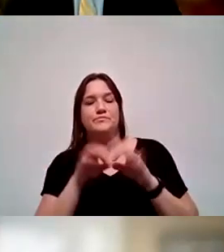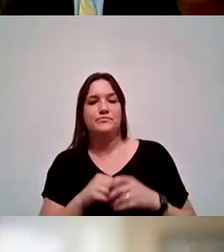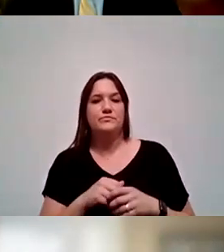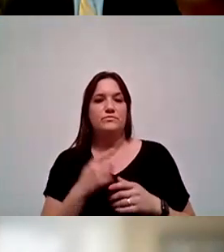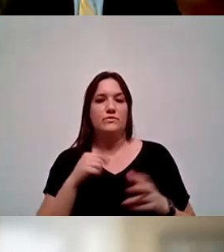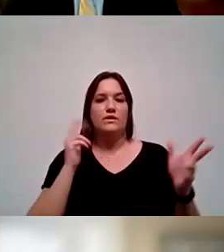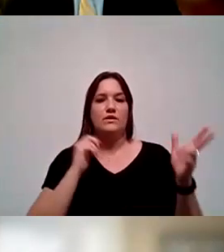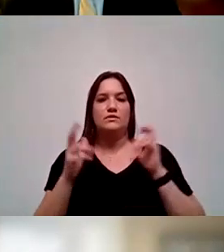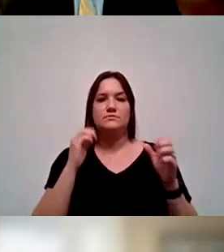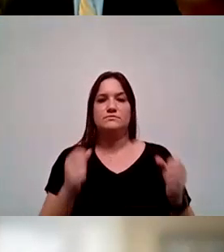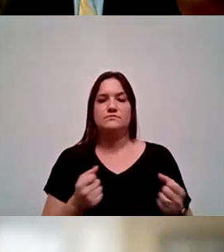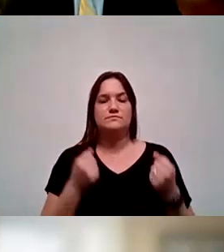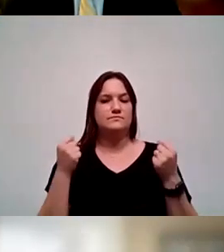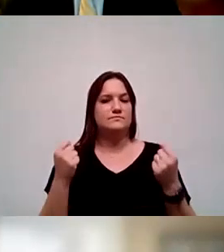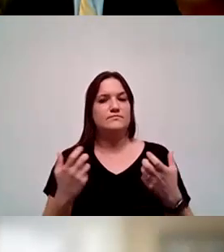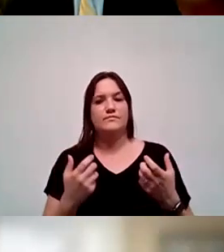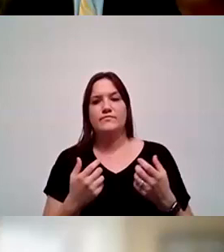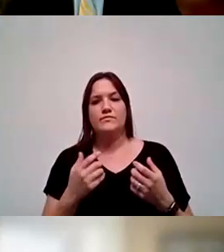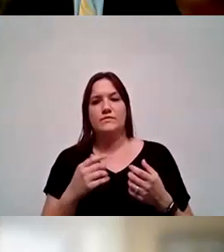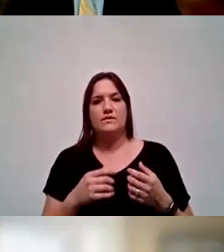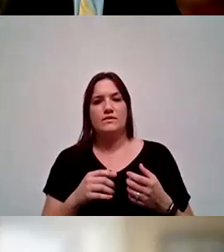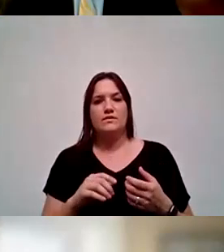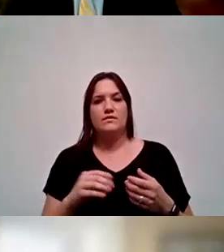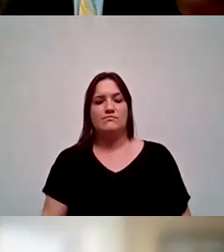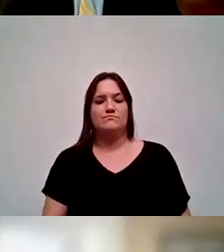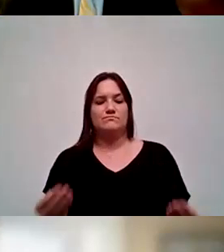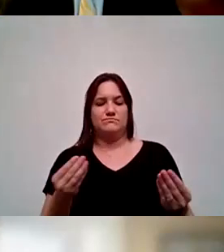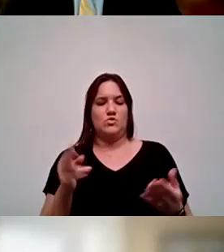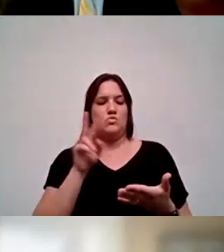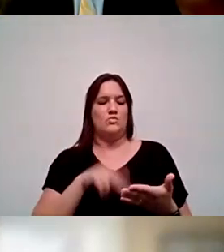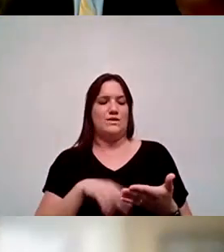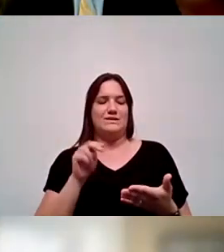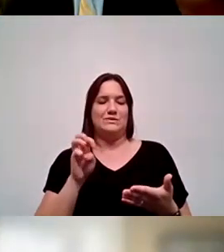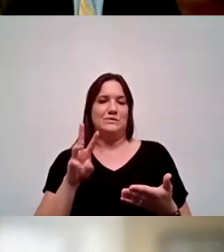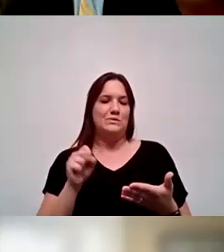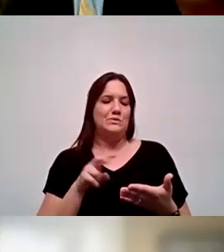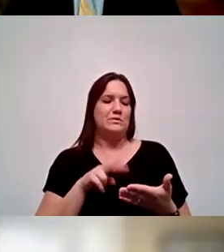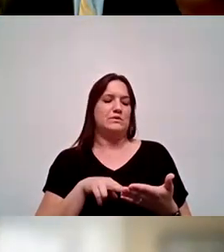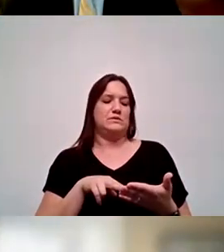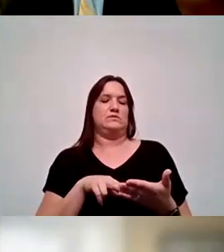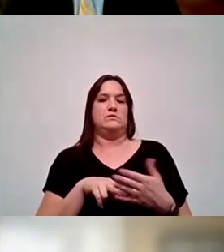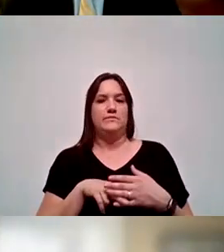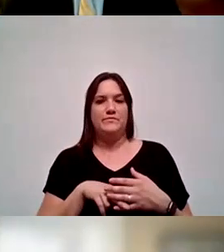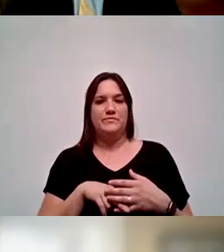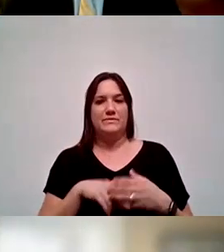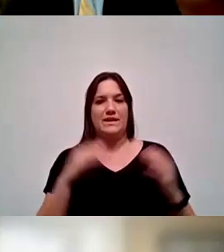too often when you pick up the newspaper or an article about how, you know, is higher education worth it?